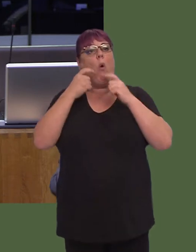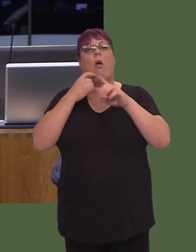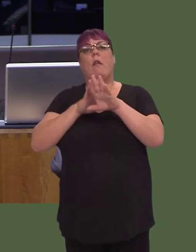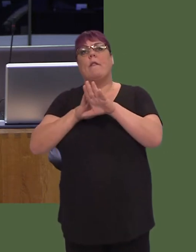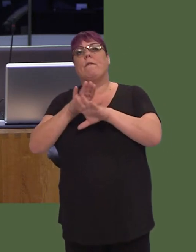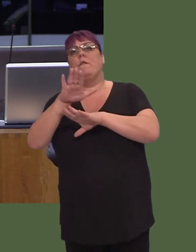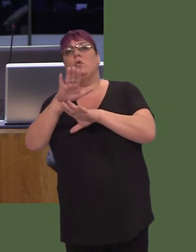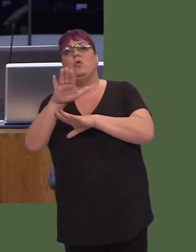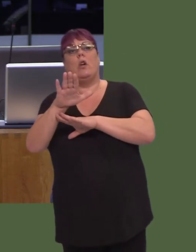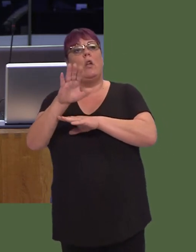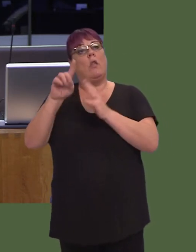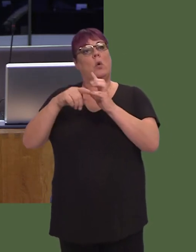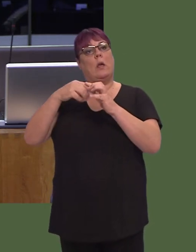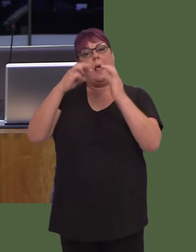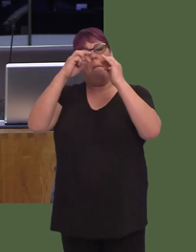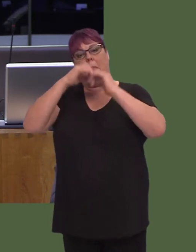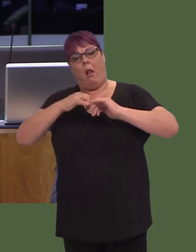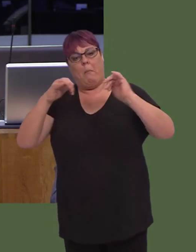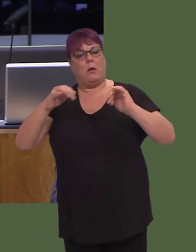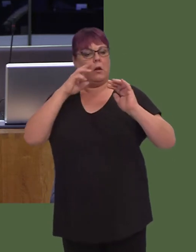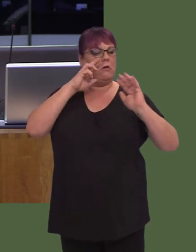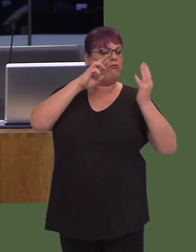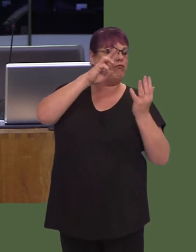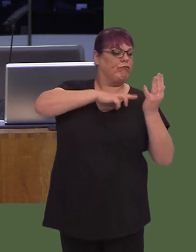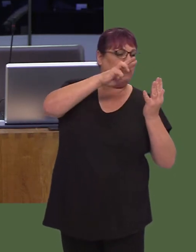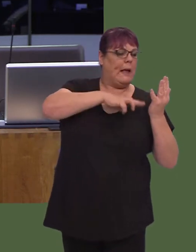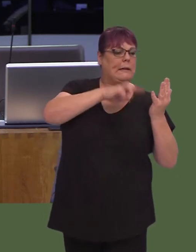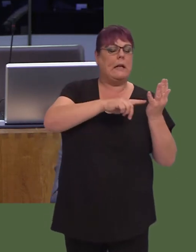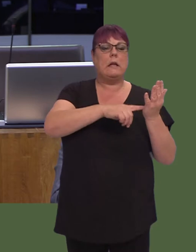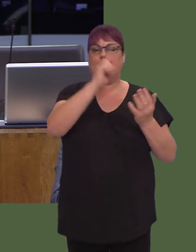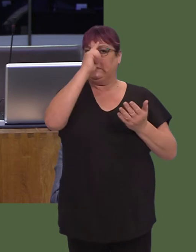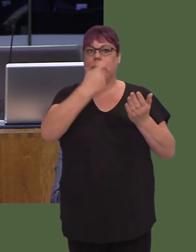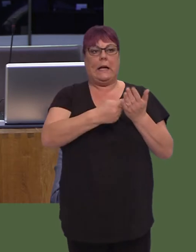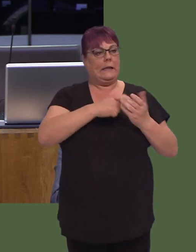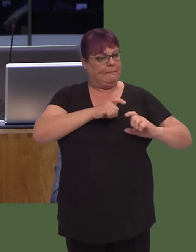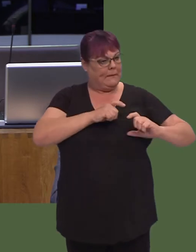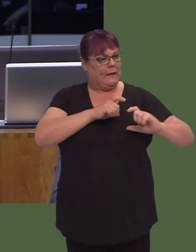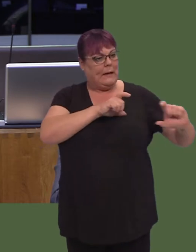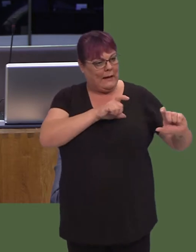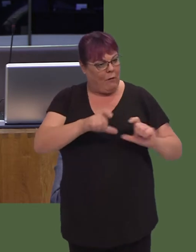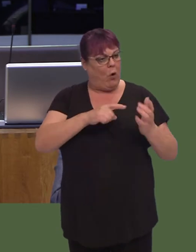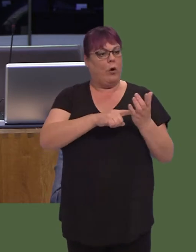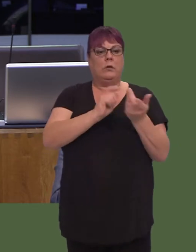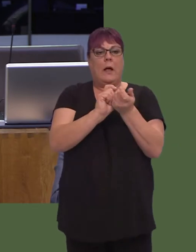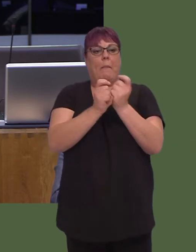has had time to assess that regulation and determine whether or not to keep it, to amend it, or to dispose of it.